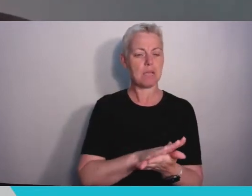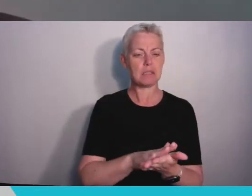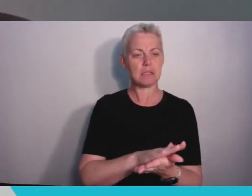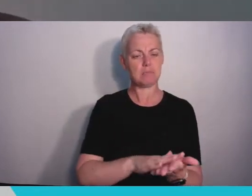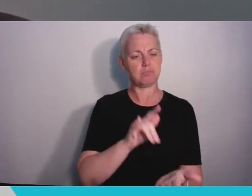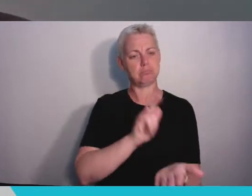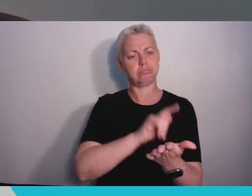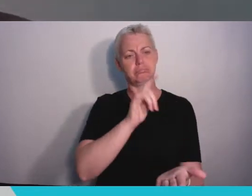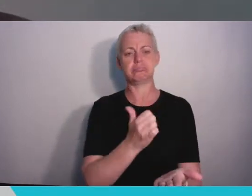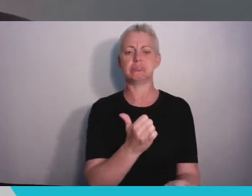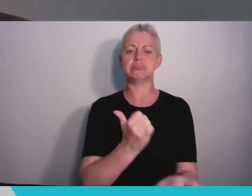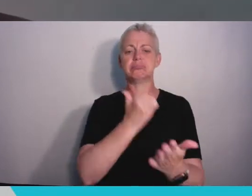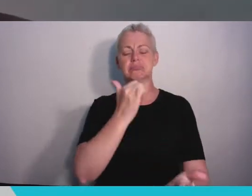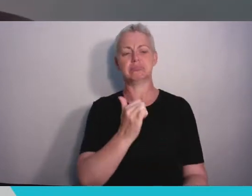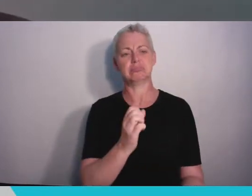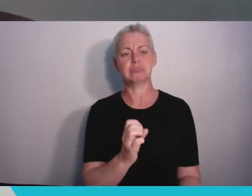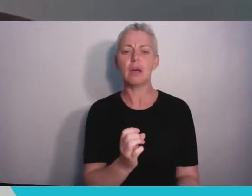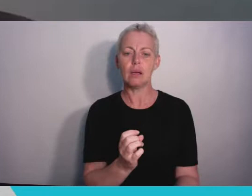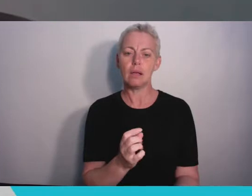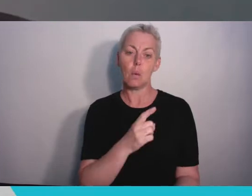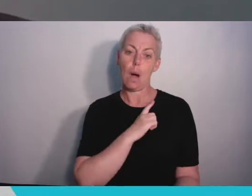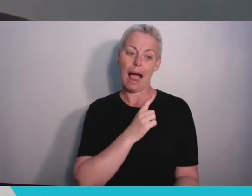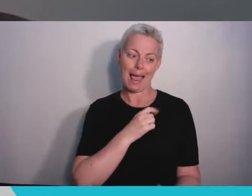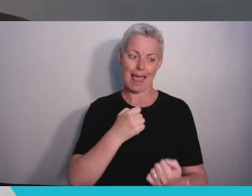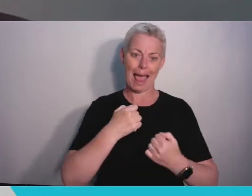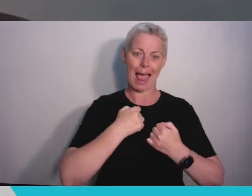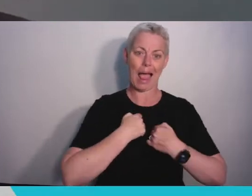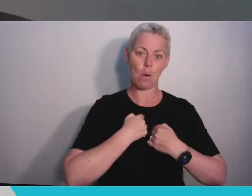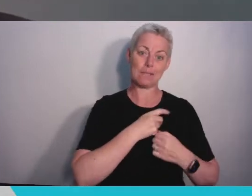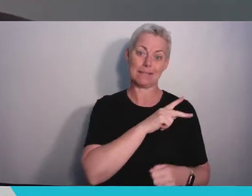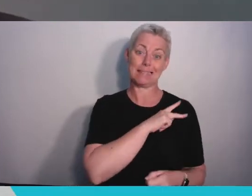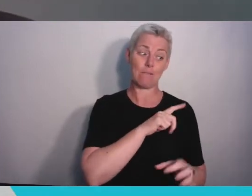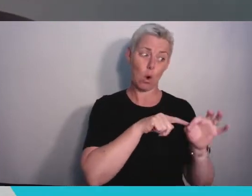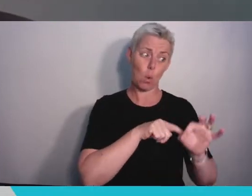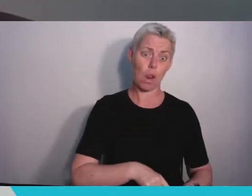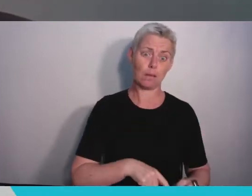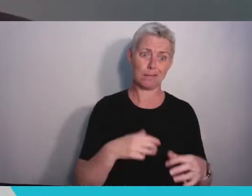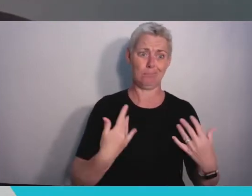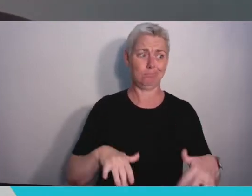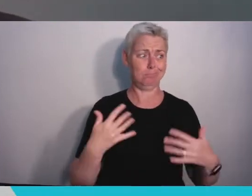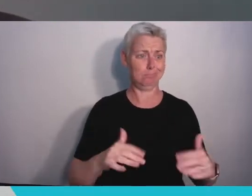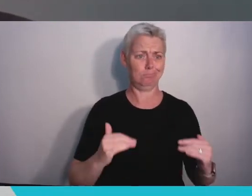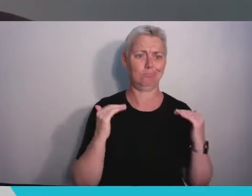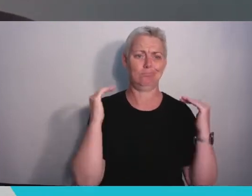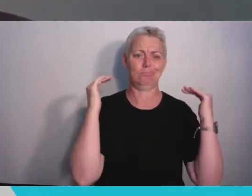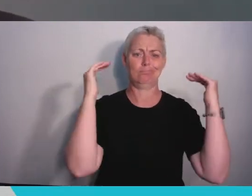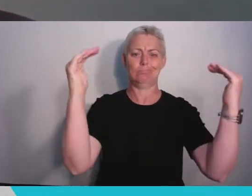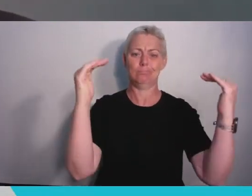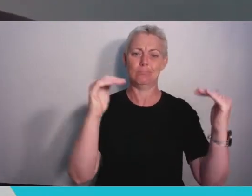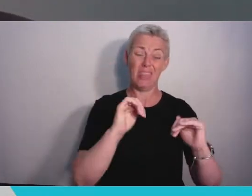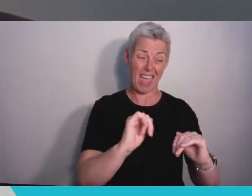quality of our staff. Your lecturers and professors are international experts in their areas of